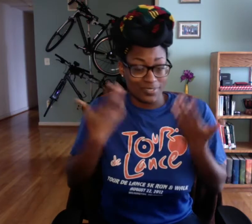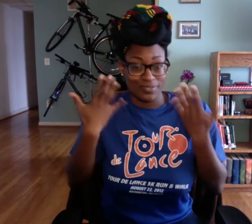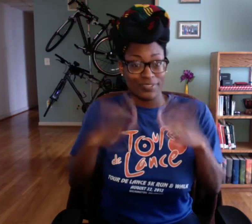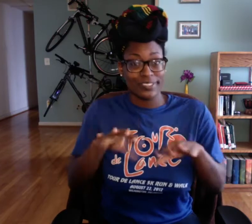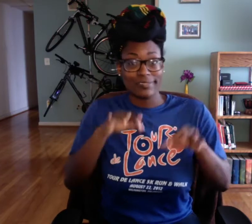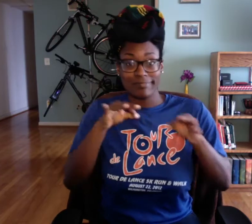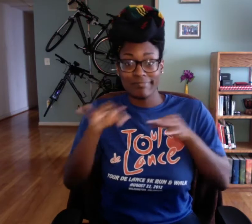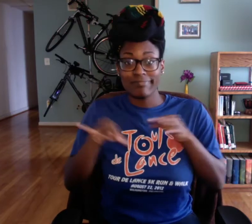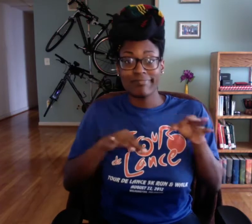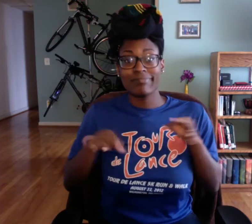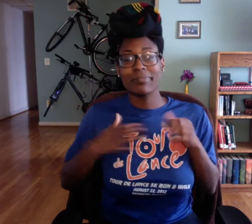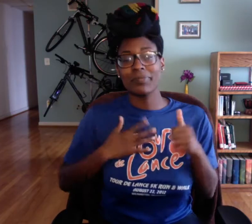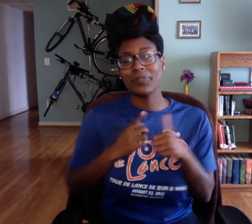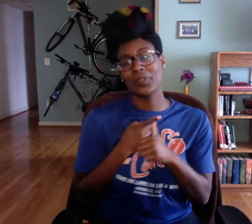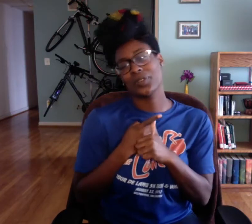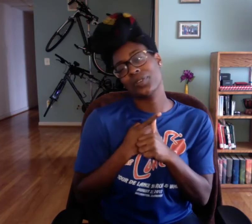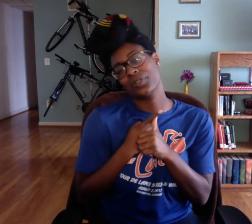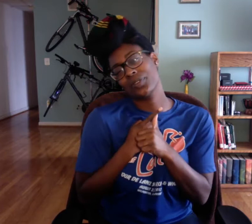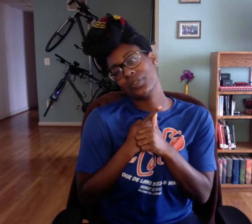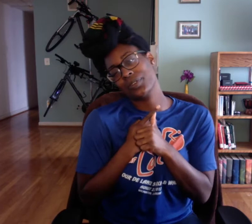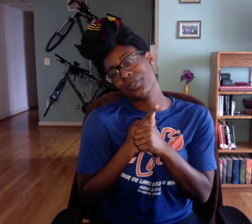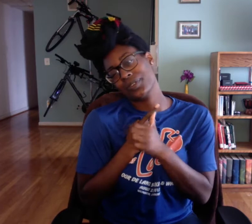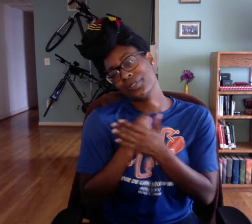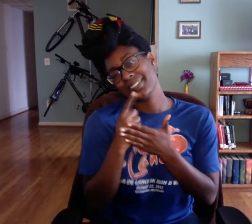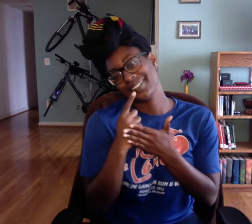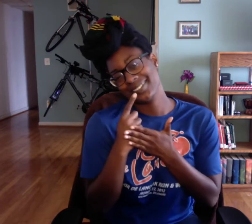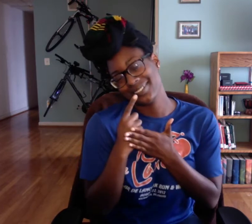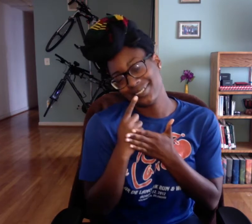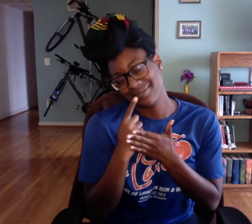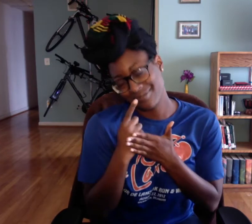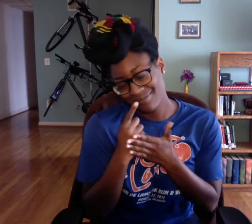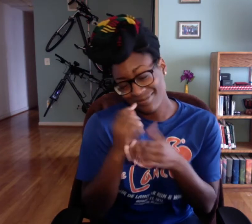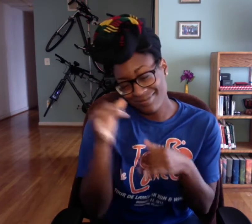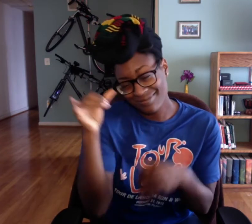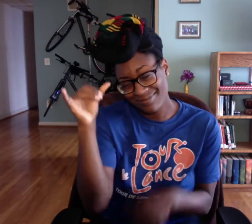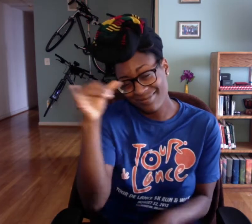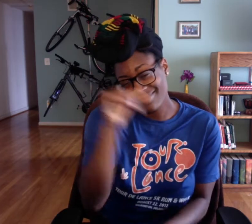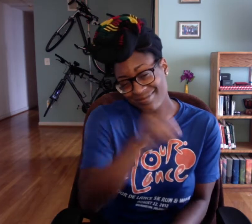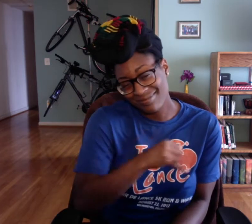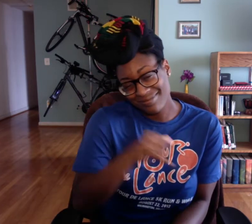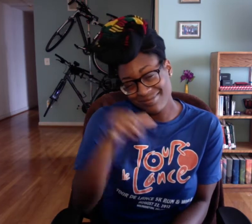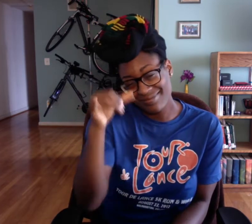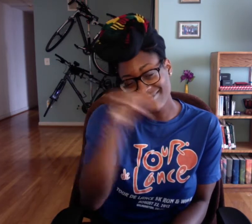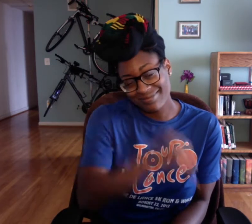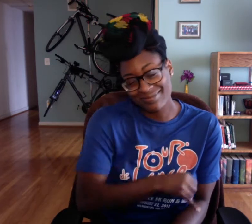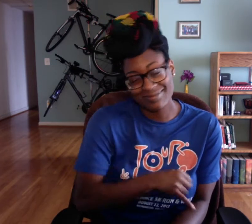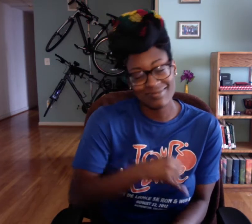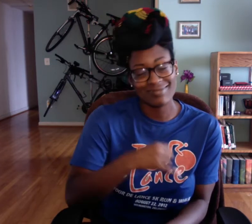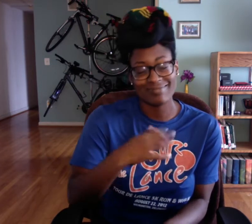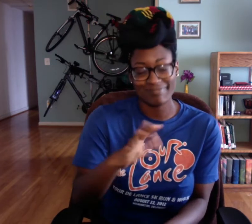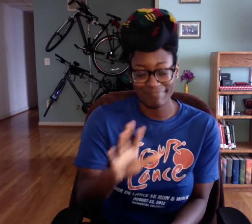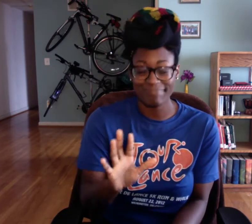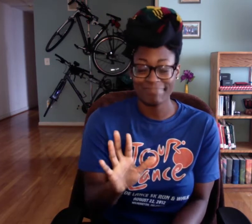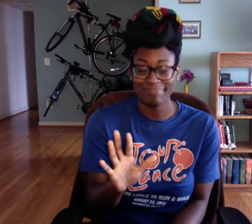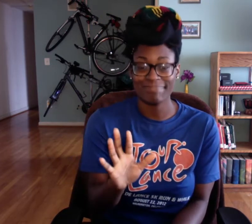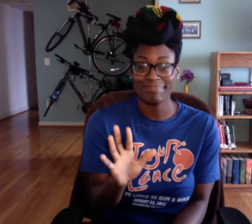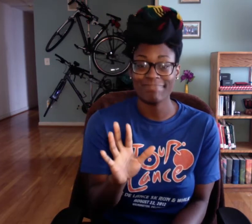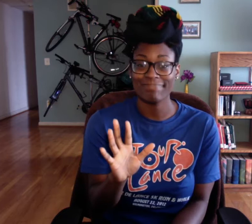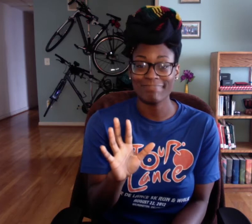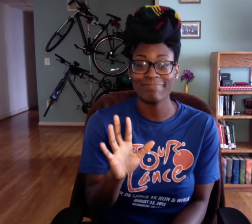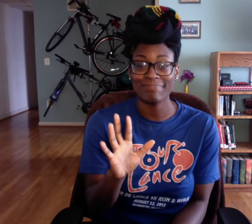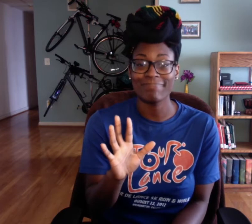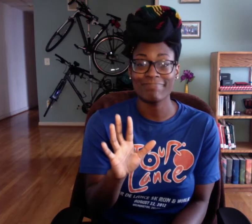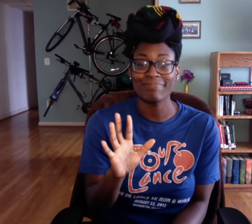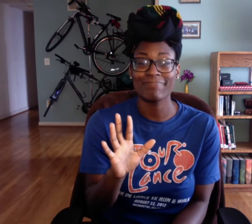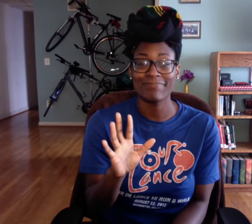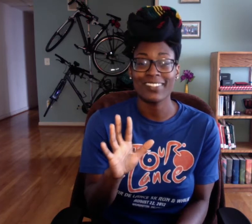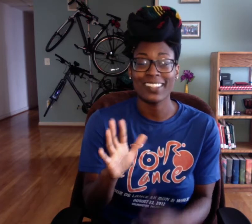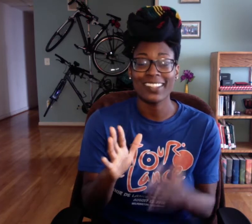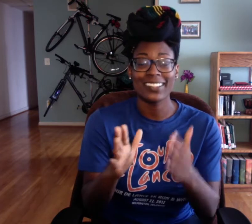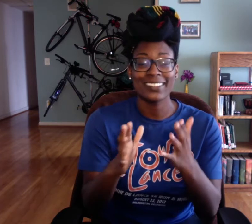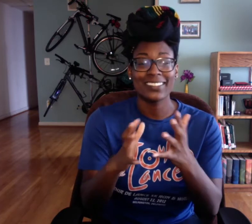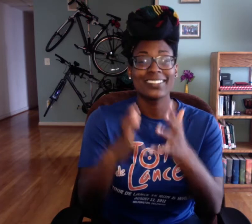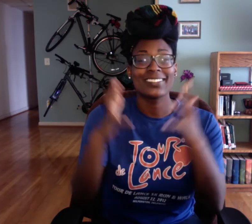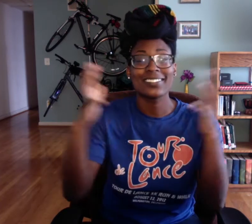But this week I'm gonna talk about my fiiirst week in school, oh jesus.